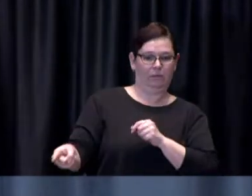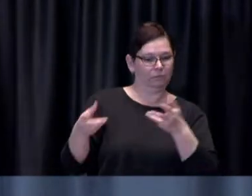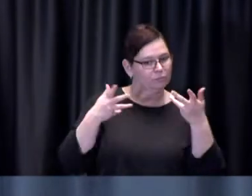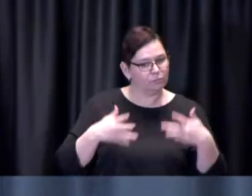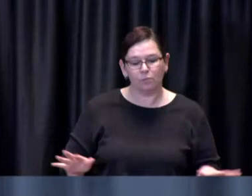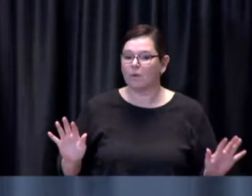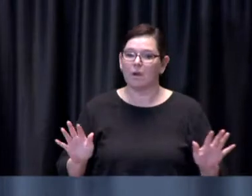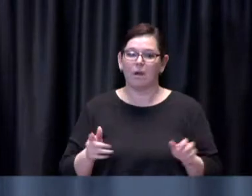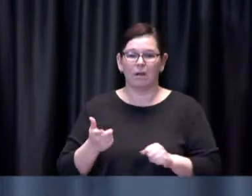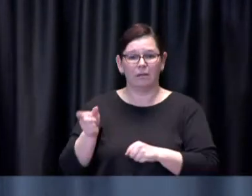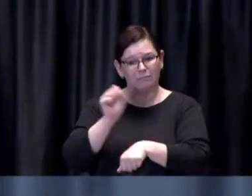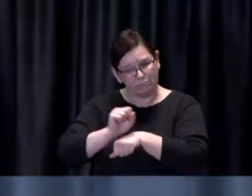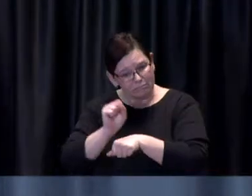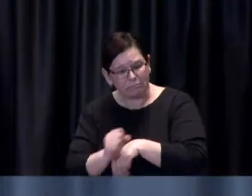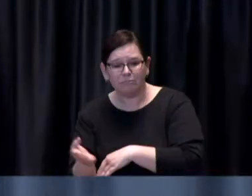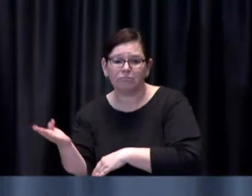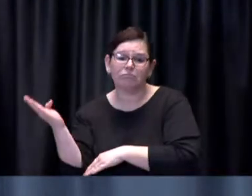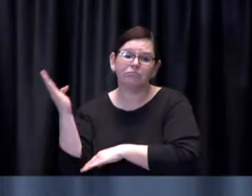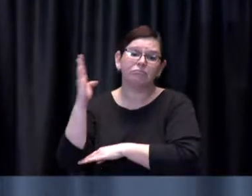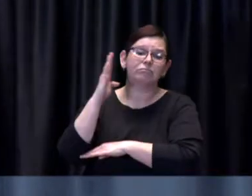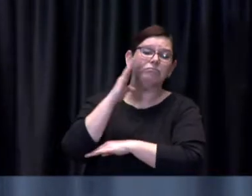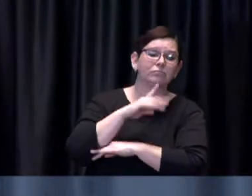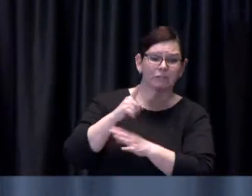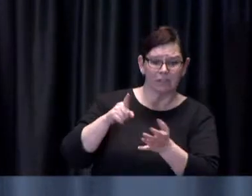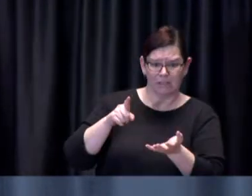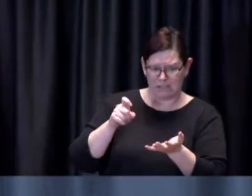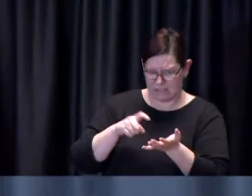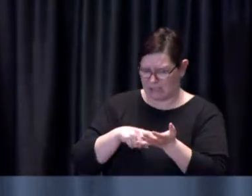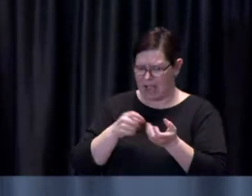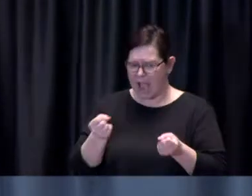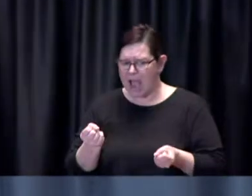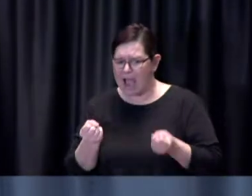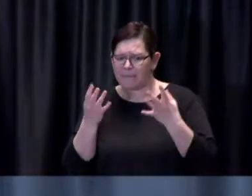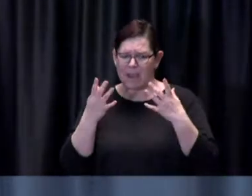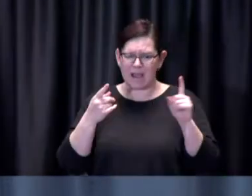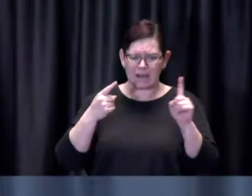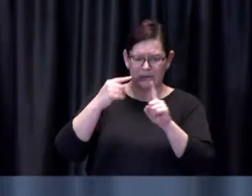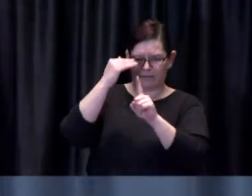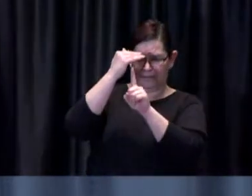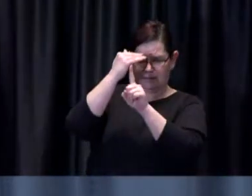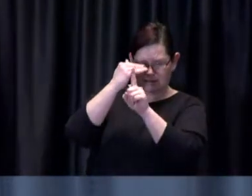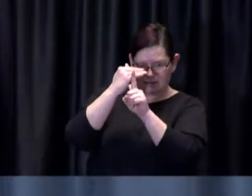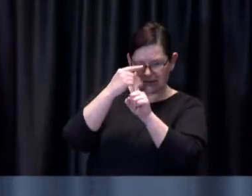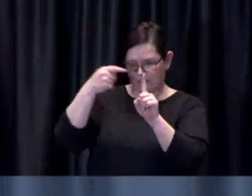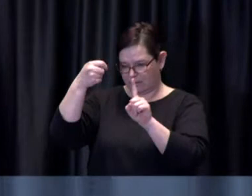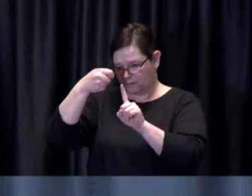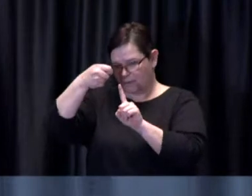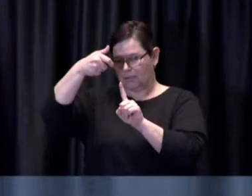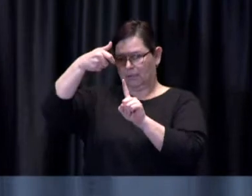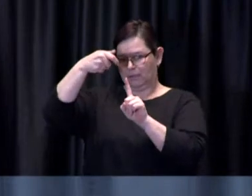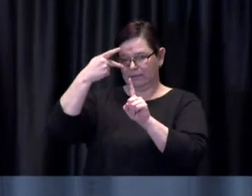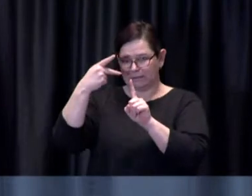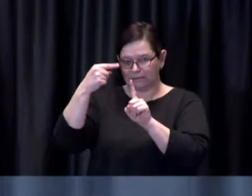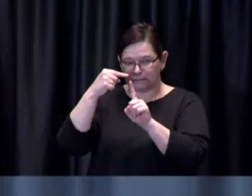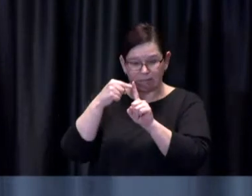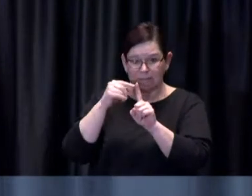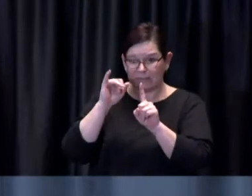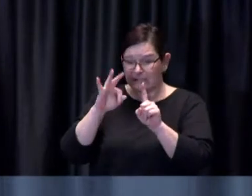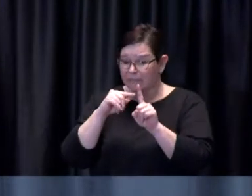the amount of vaccine that is required is being used the remainder of course anything that remains unused uh is is retained